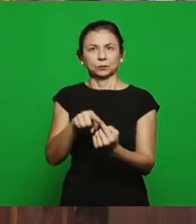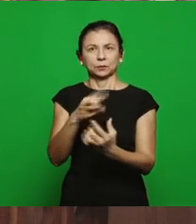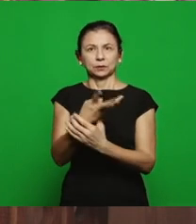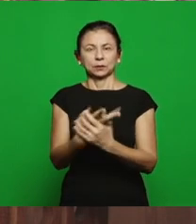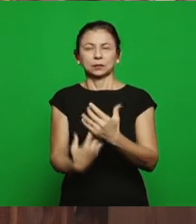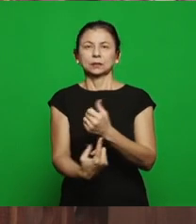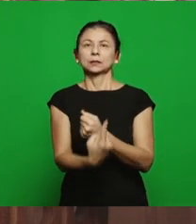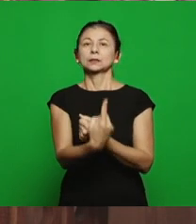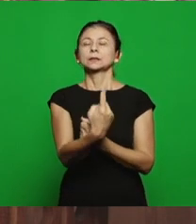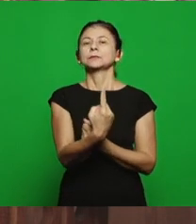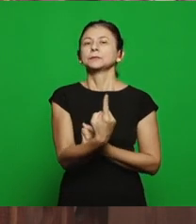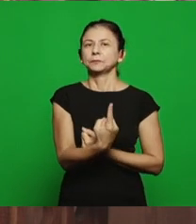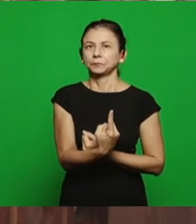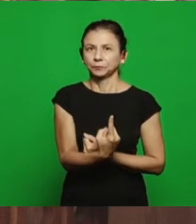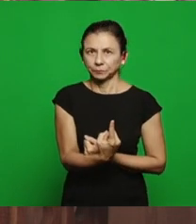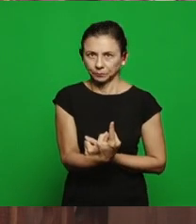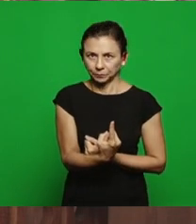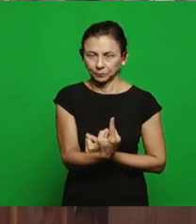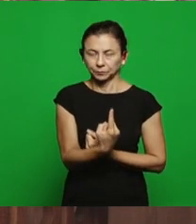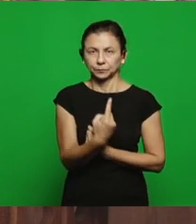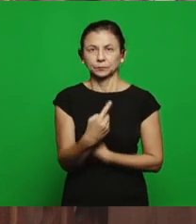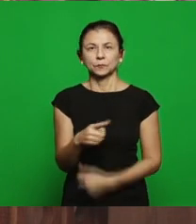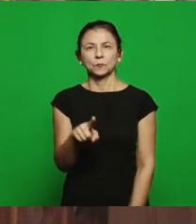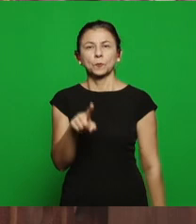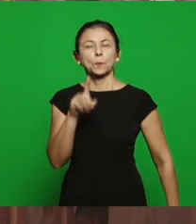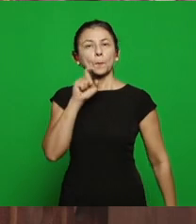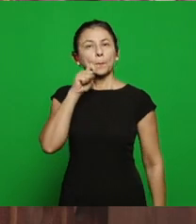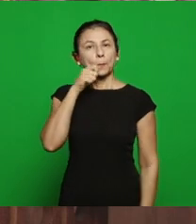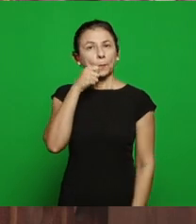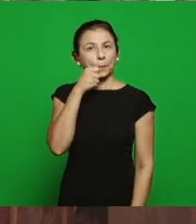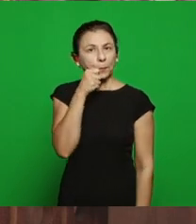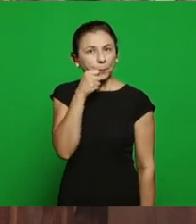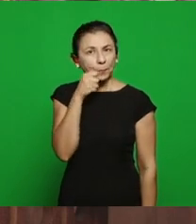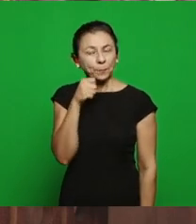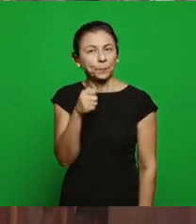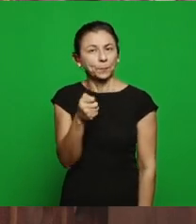the bread that was unleavened became